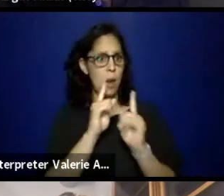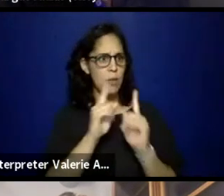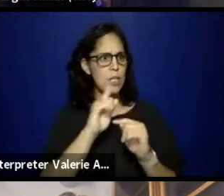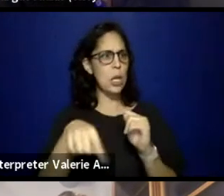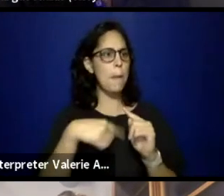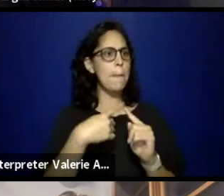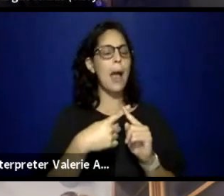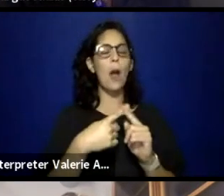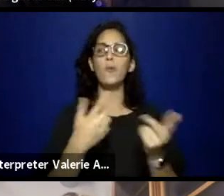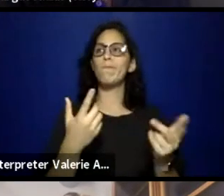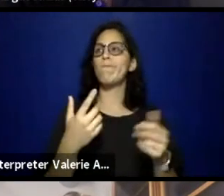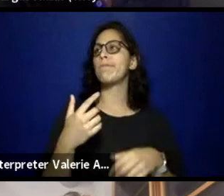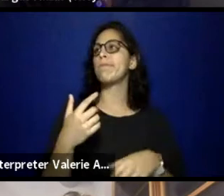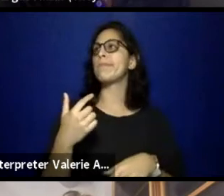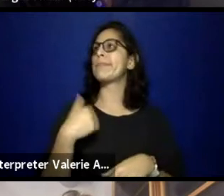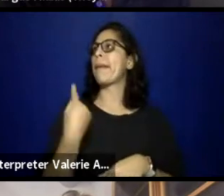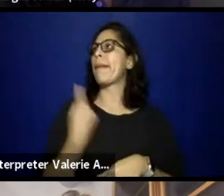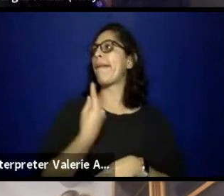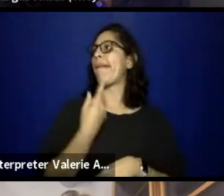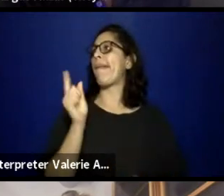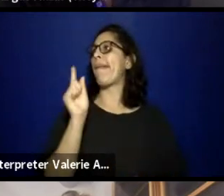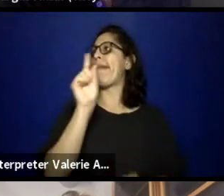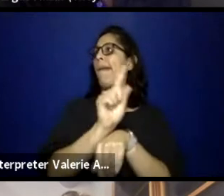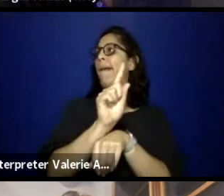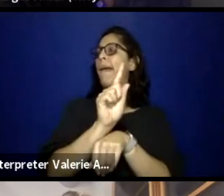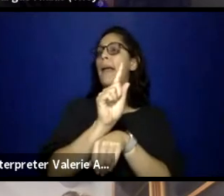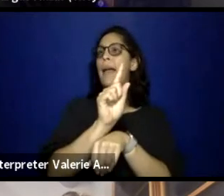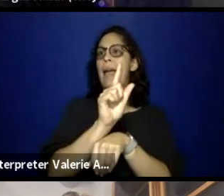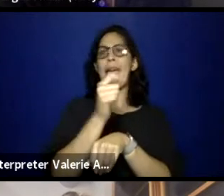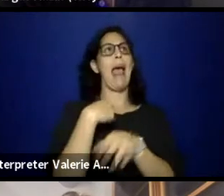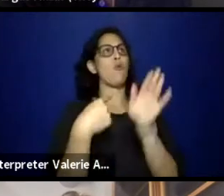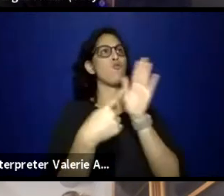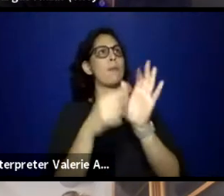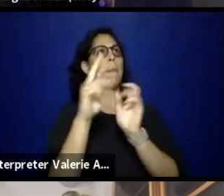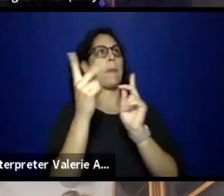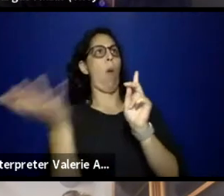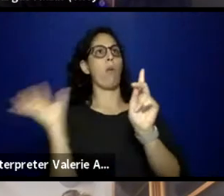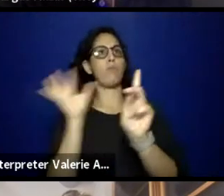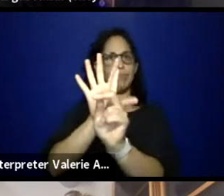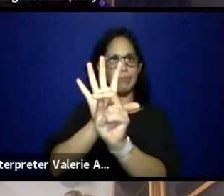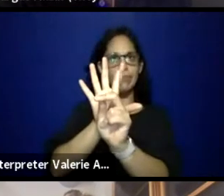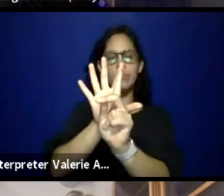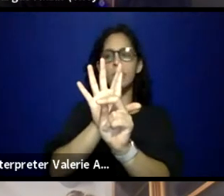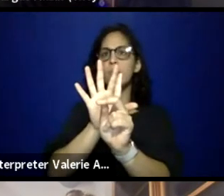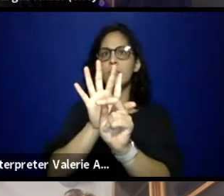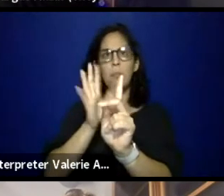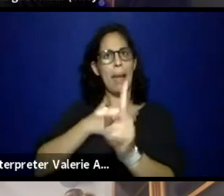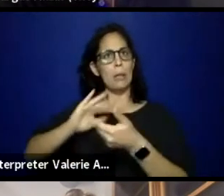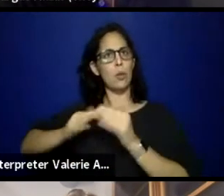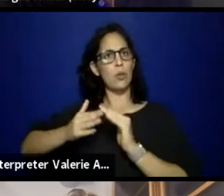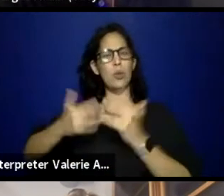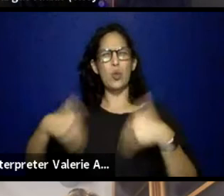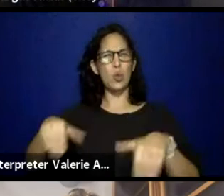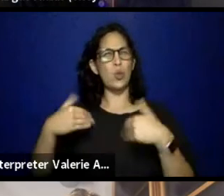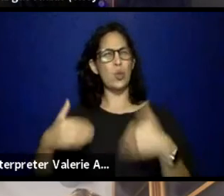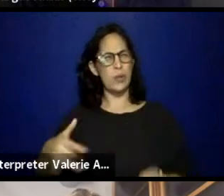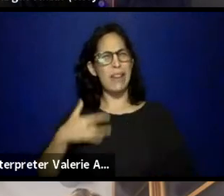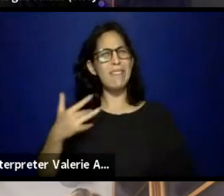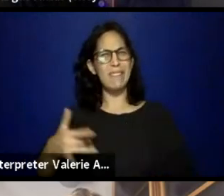for everyone behind you is, I feel that so strong, like so strongly.